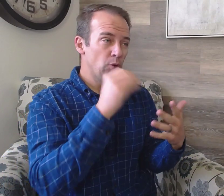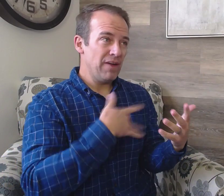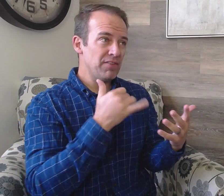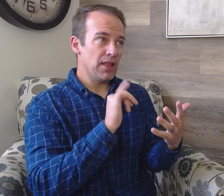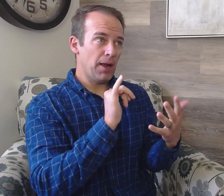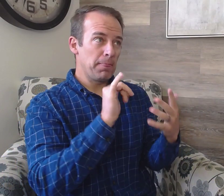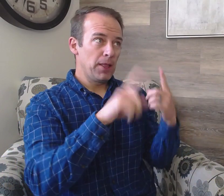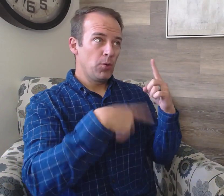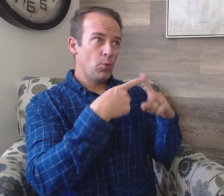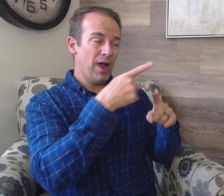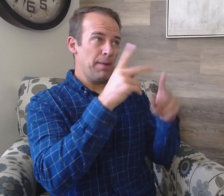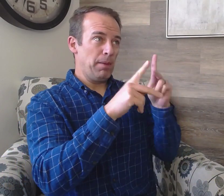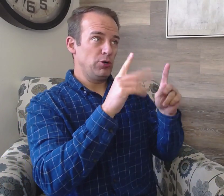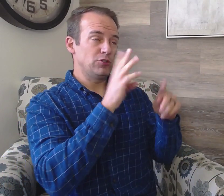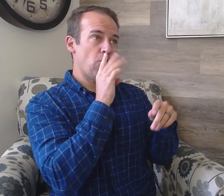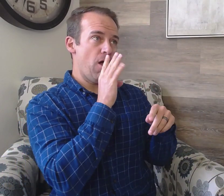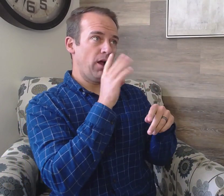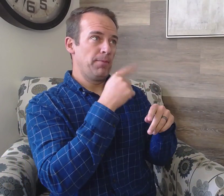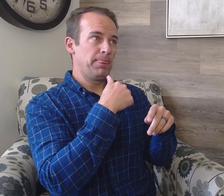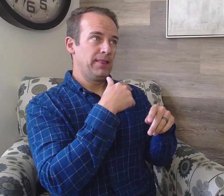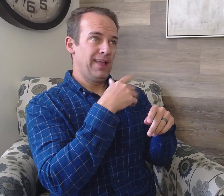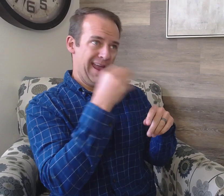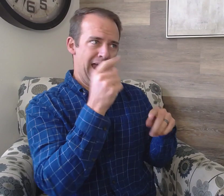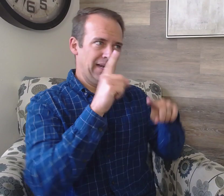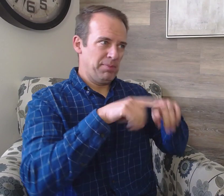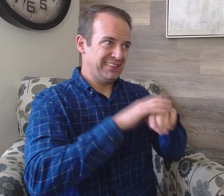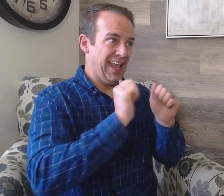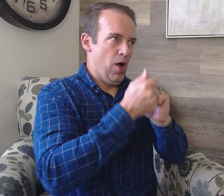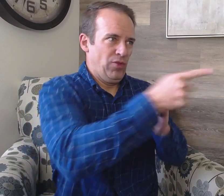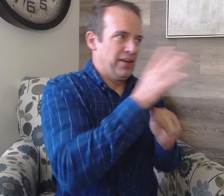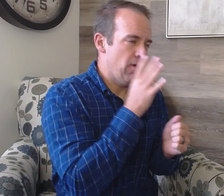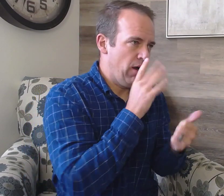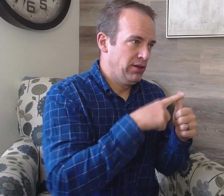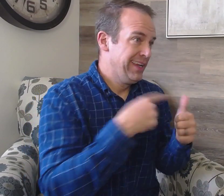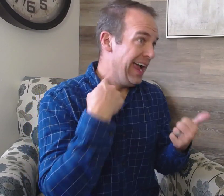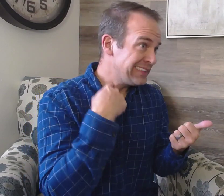And when people talk there are many factors that come to play,